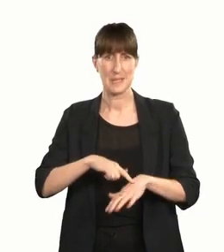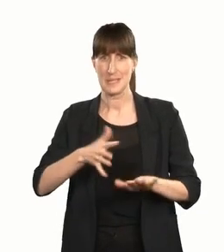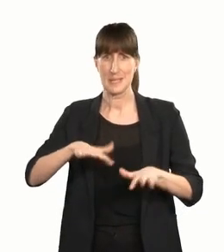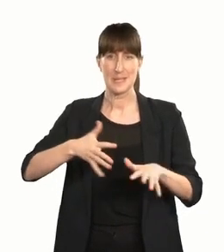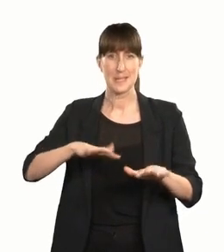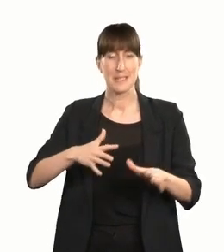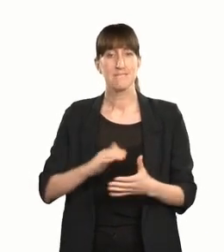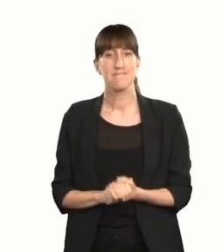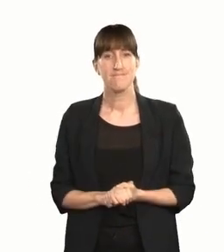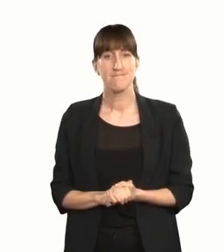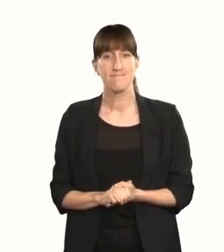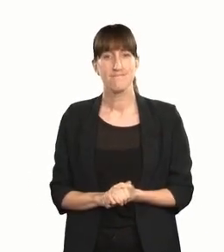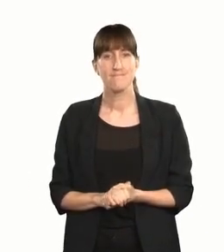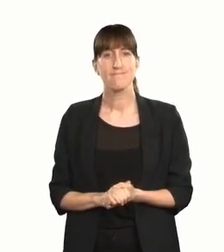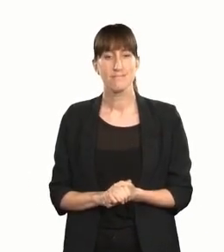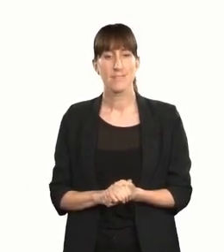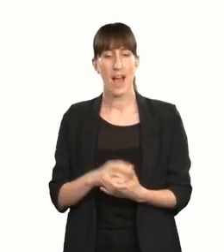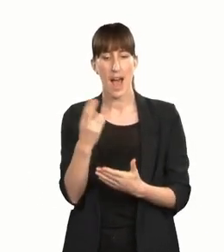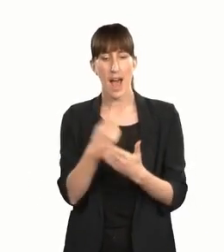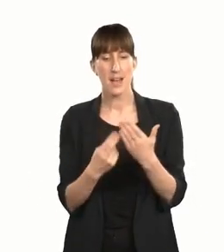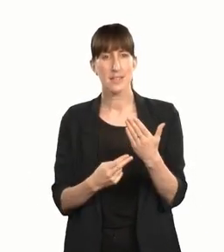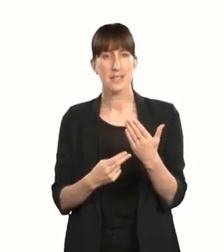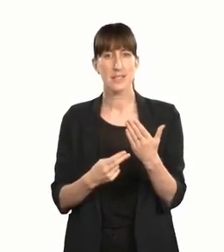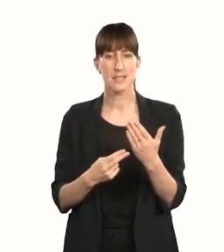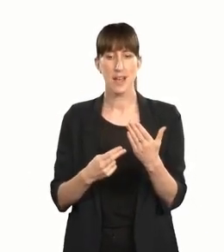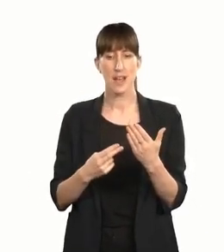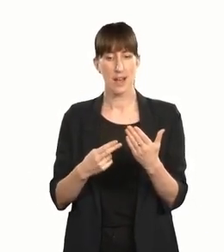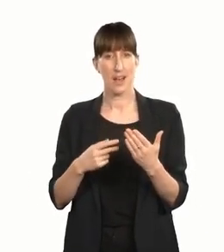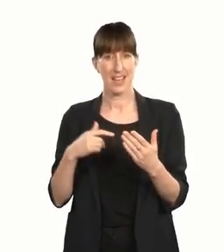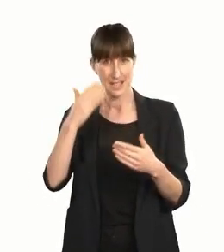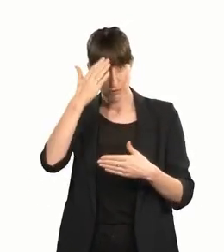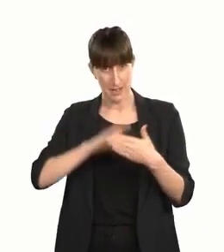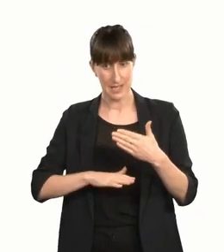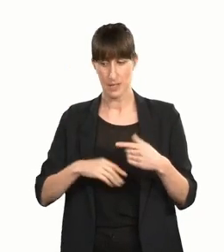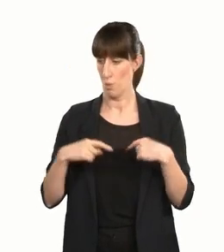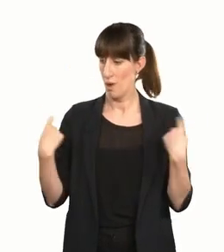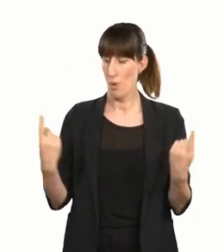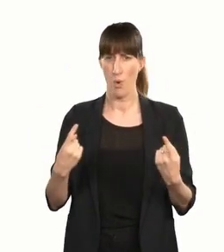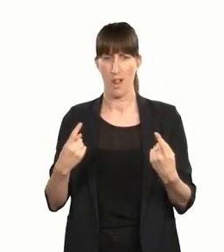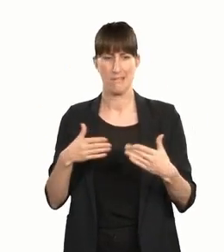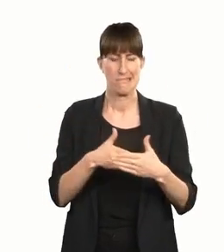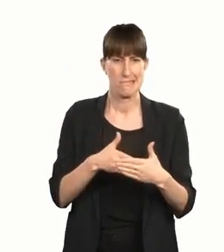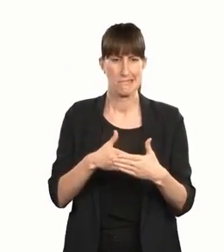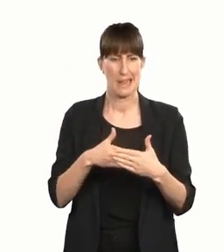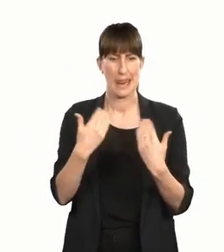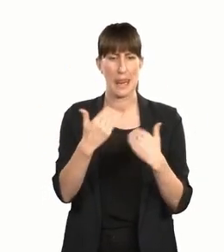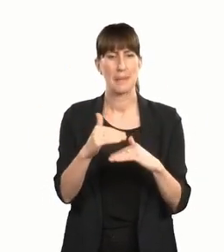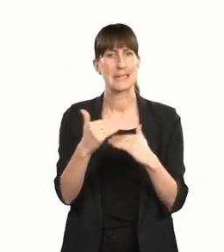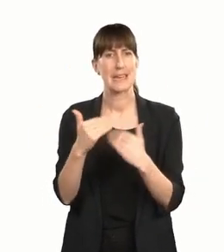Of course, the limited access to arts experiences we collectively felt throughout lockdown is something that I imagine